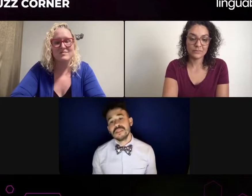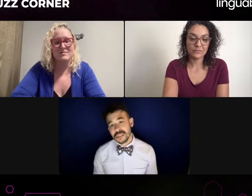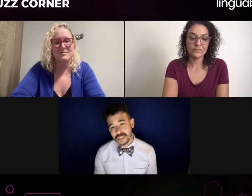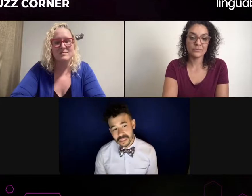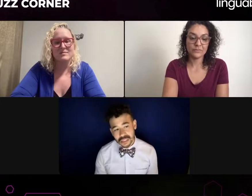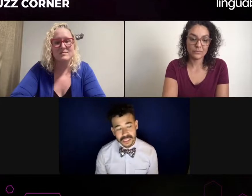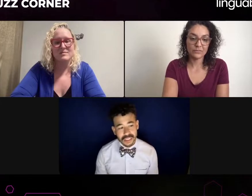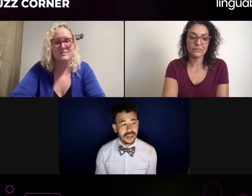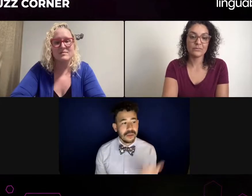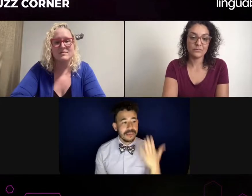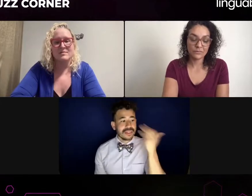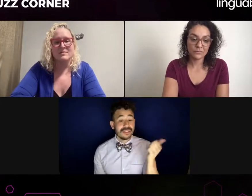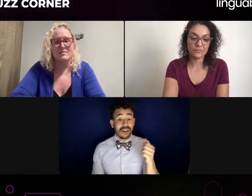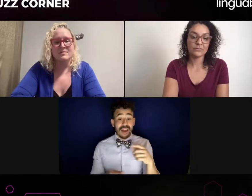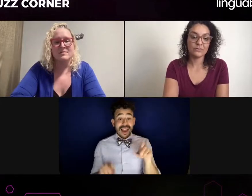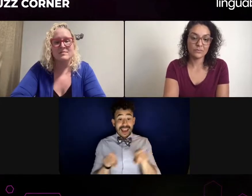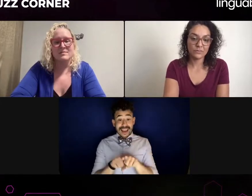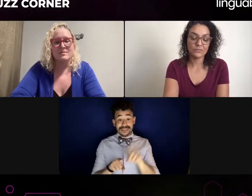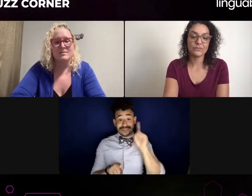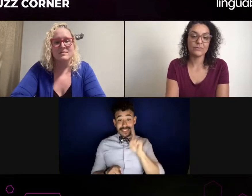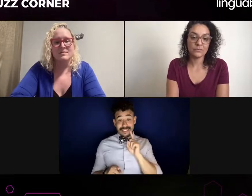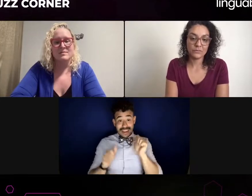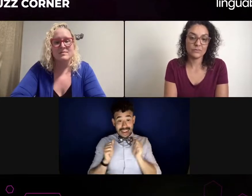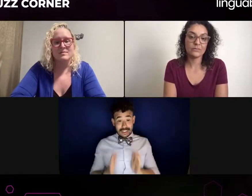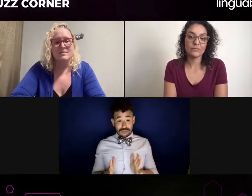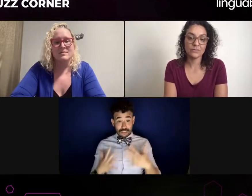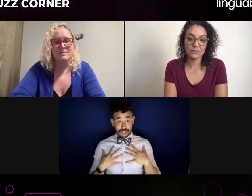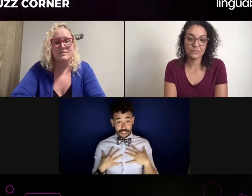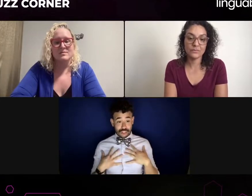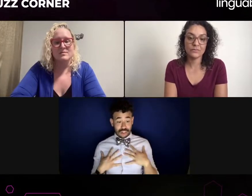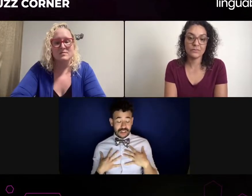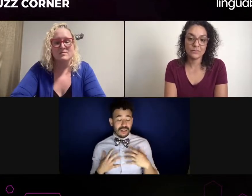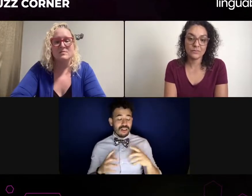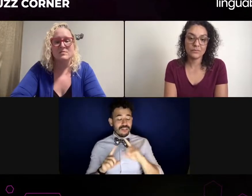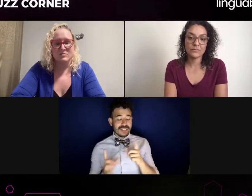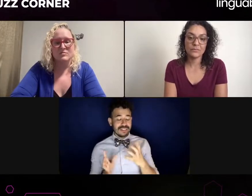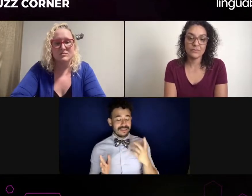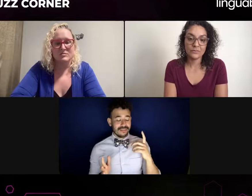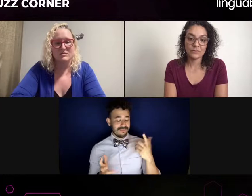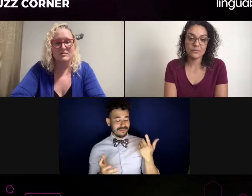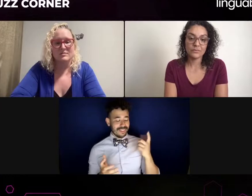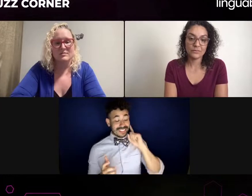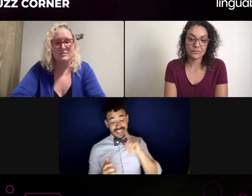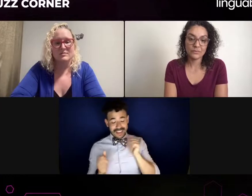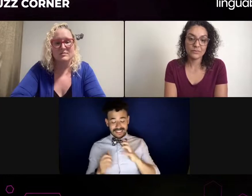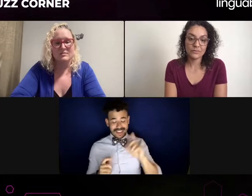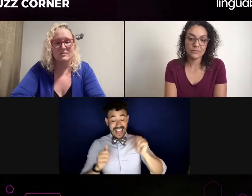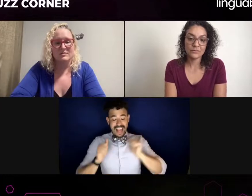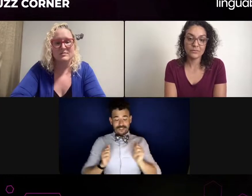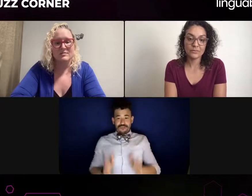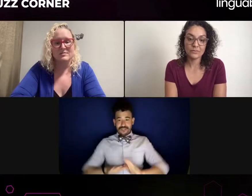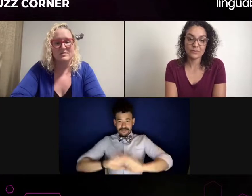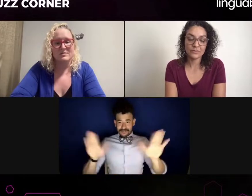let us take it if it's a person who signs as the role. But if the role is an interpreter, by all means go for it.